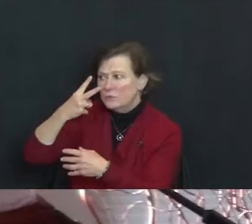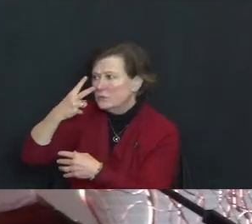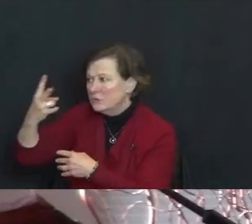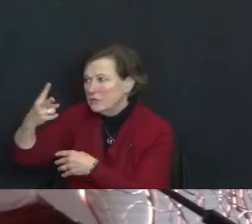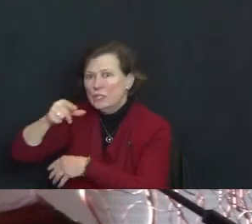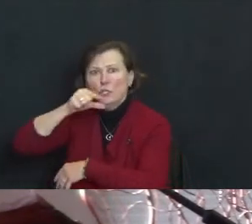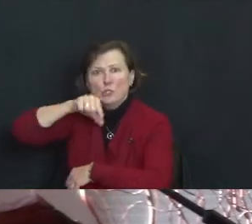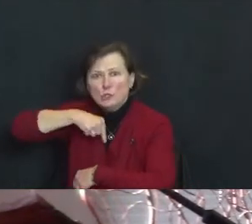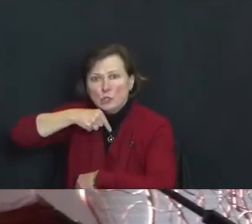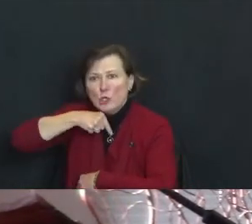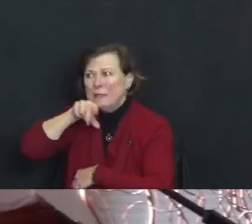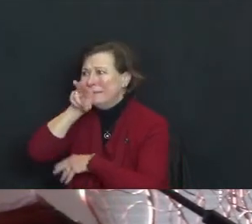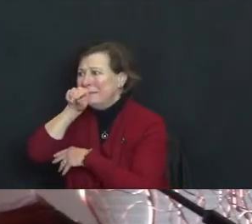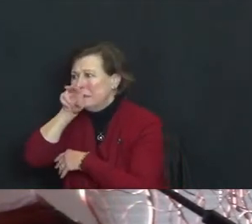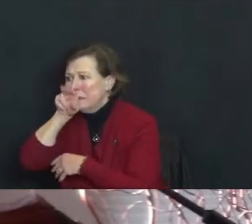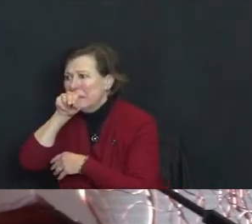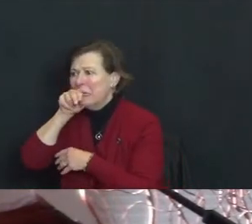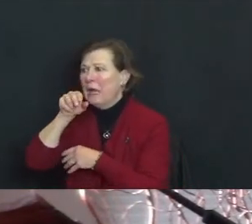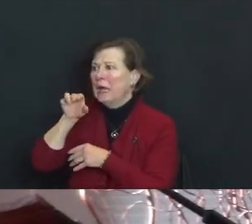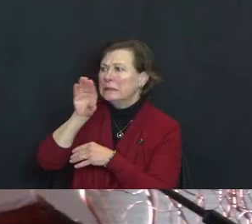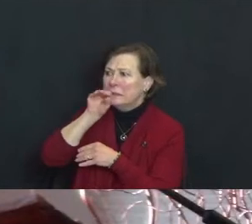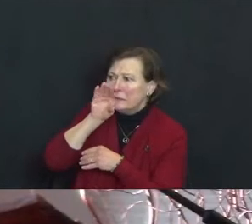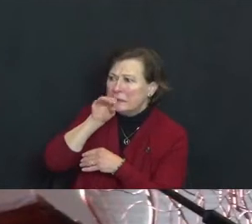ducks, geese and cherry pies.